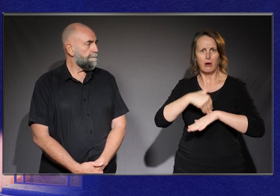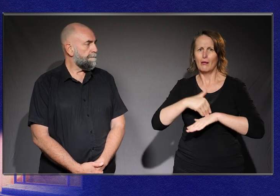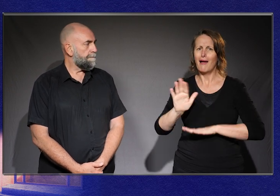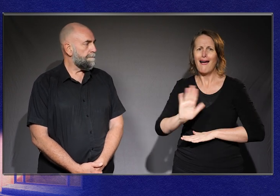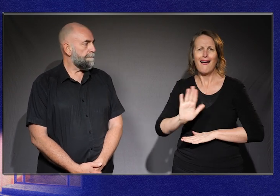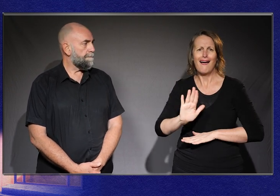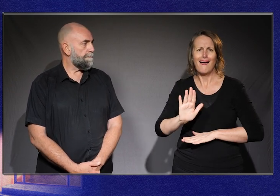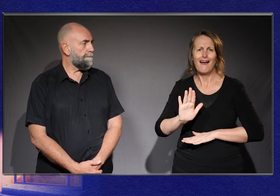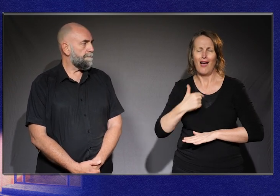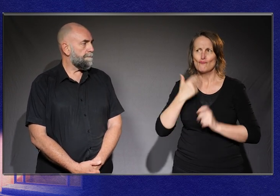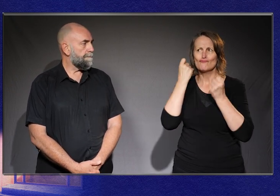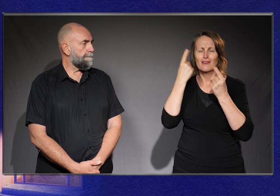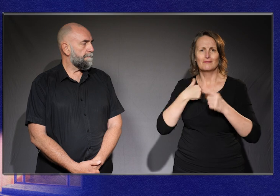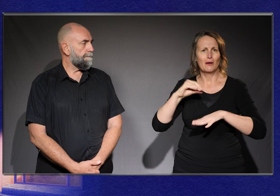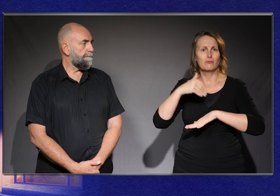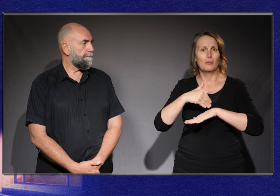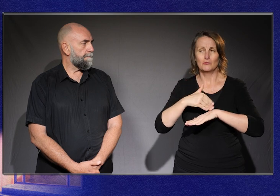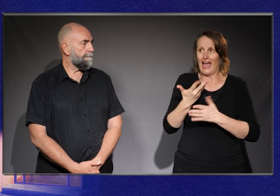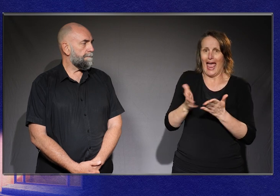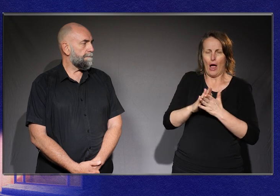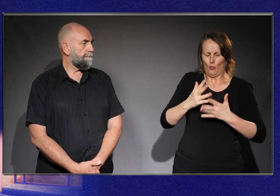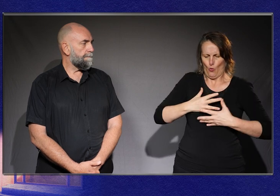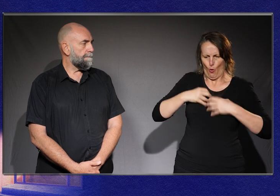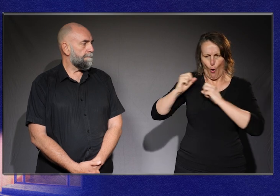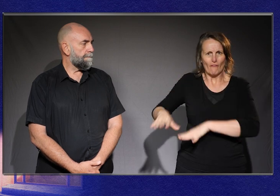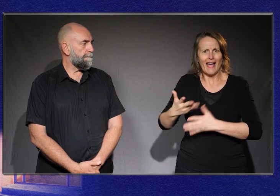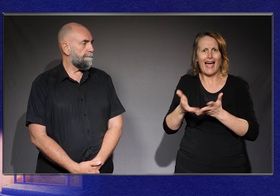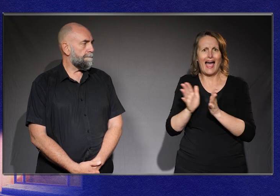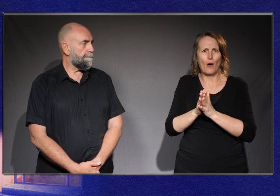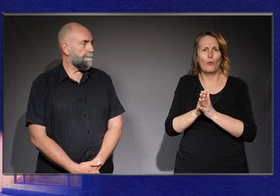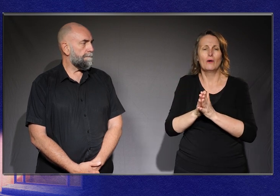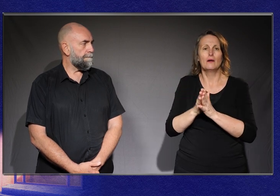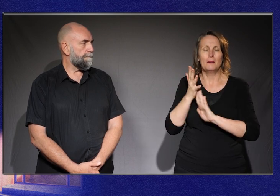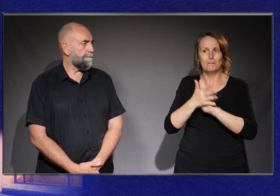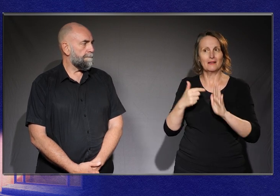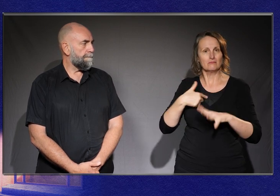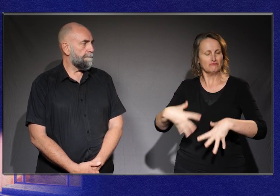And that the antidote to it was to embrace disability.